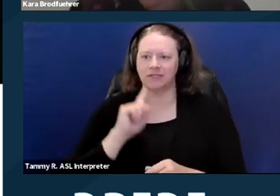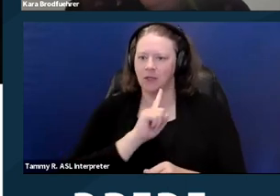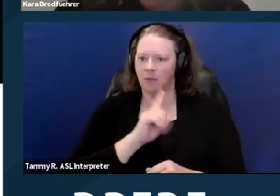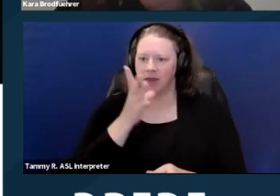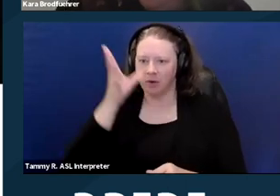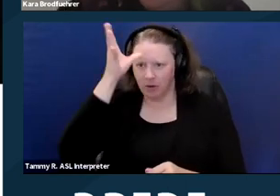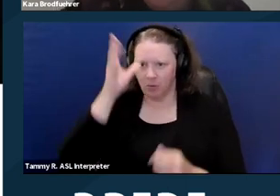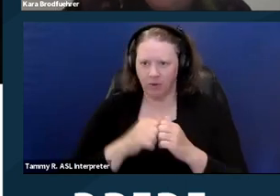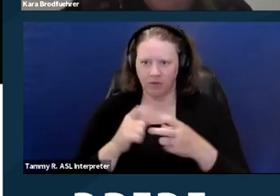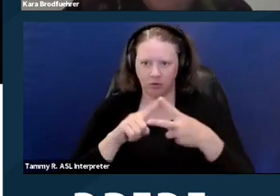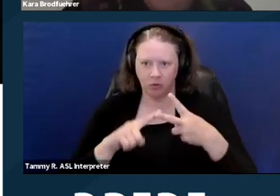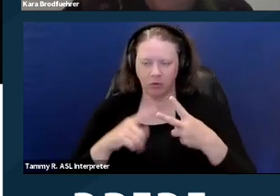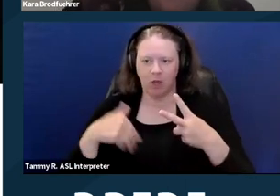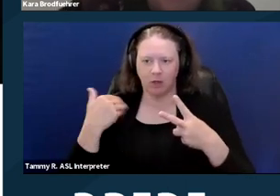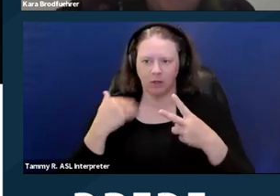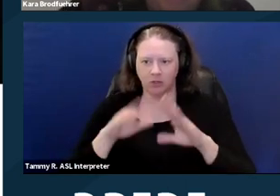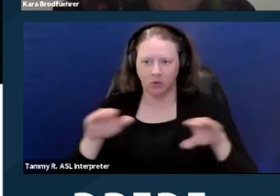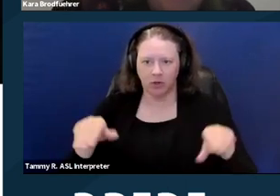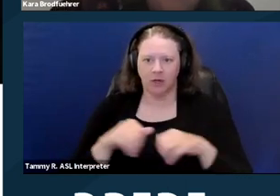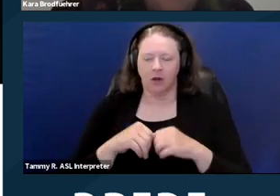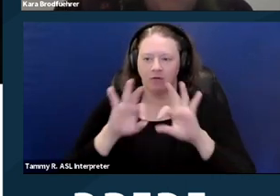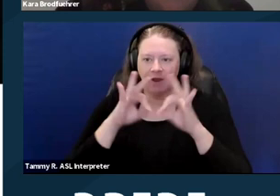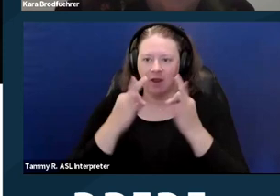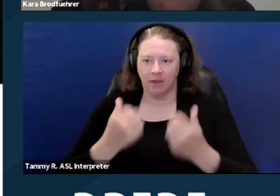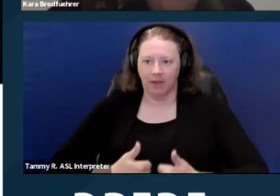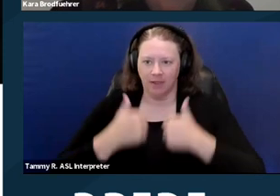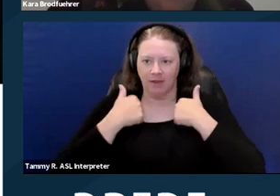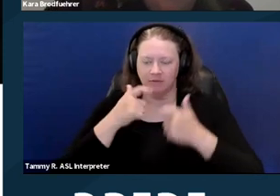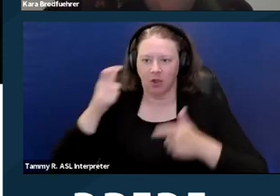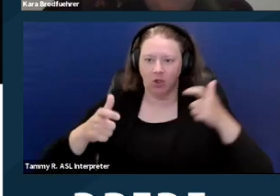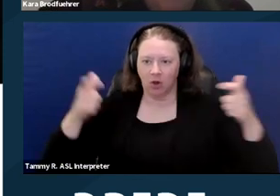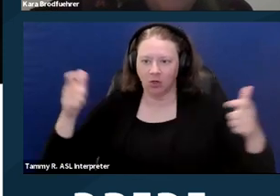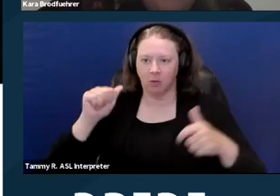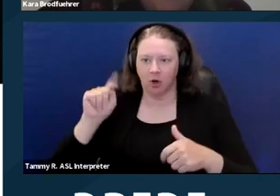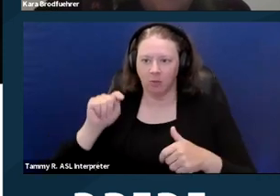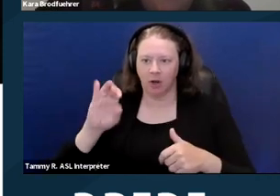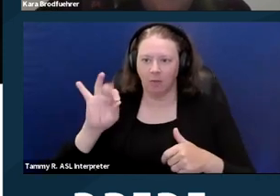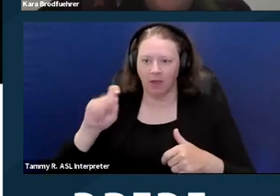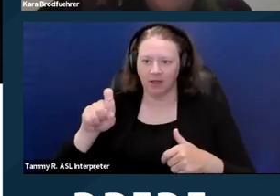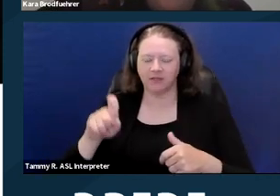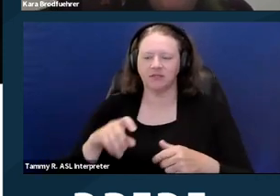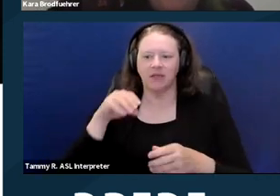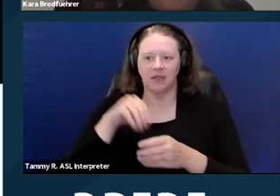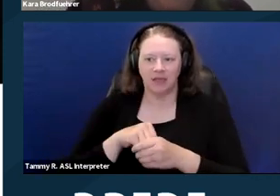and her family lives in a large apartment complex in Fresno. The complex has two pools and a common area